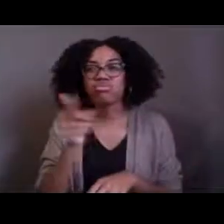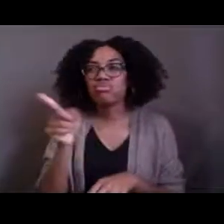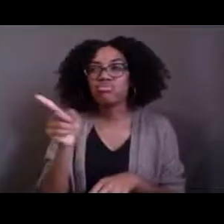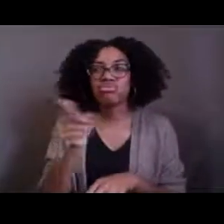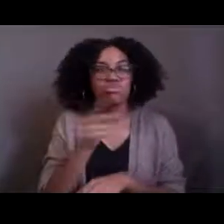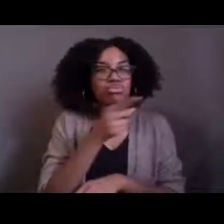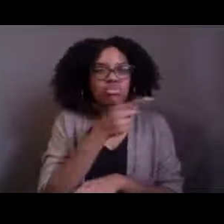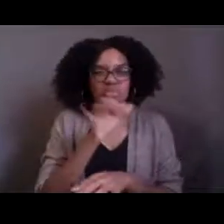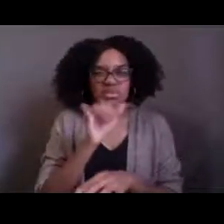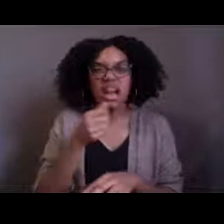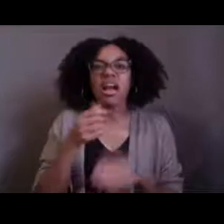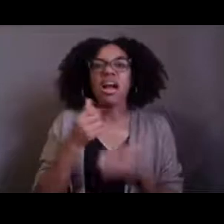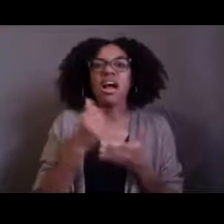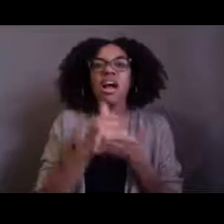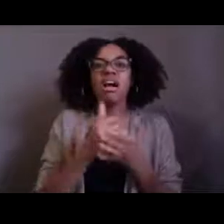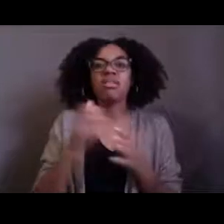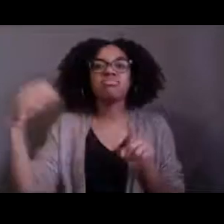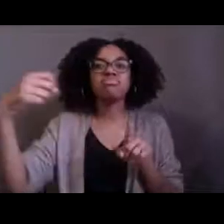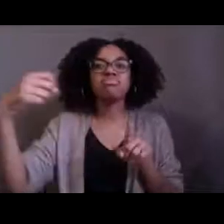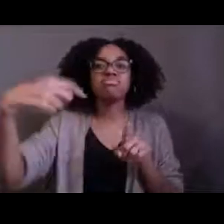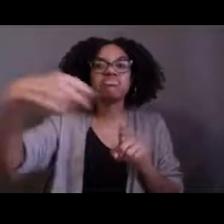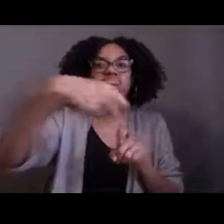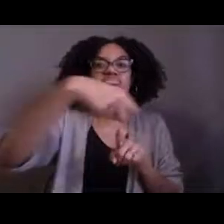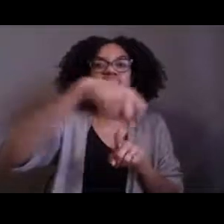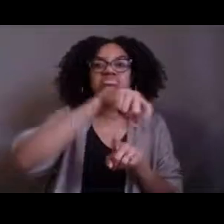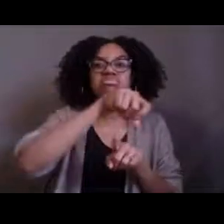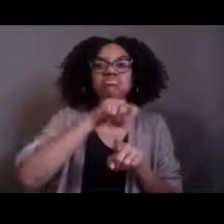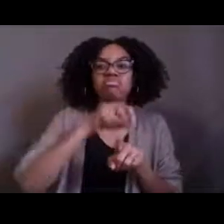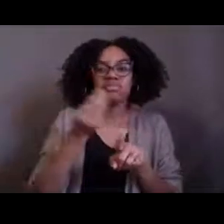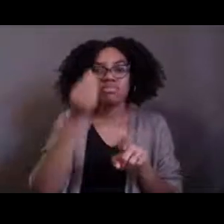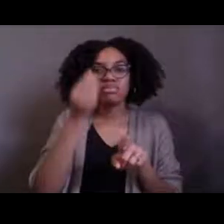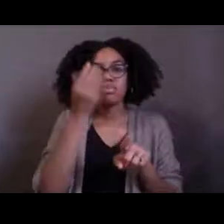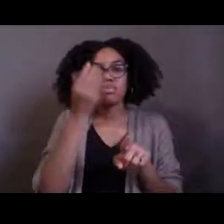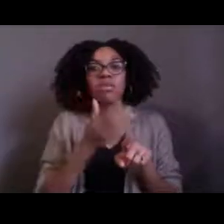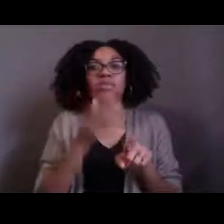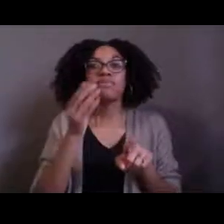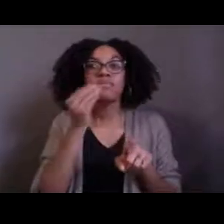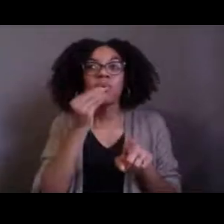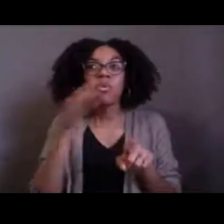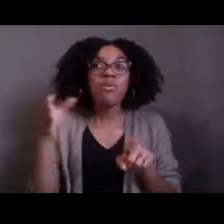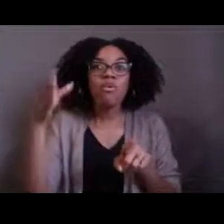and those nerve endings are what helps them be able to find food in their environment.